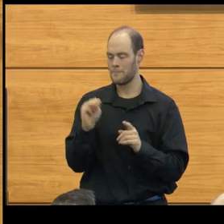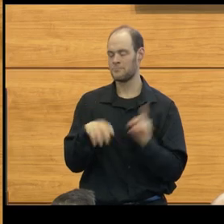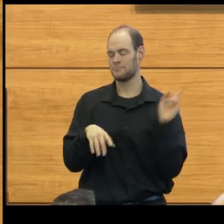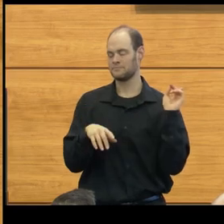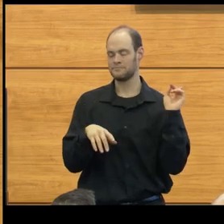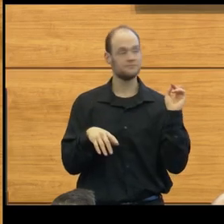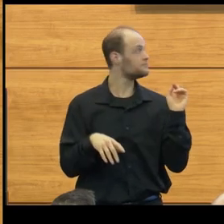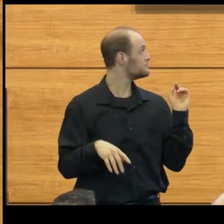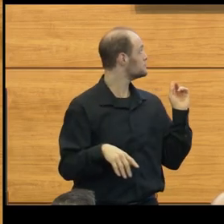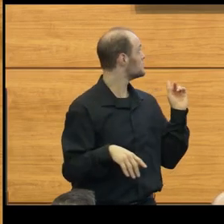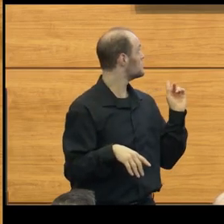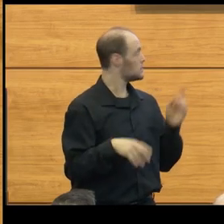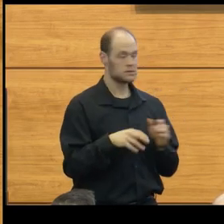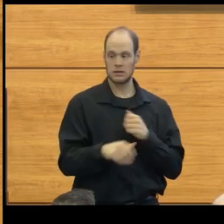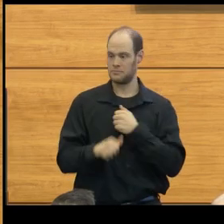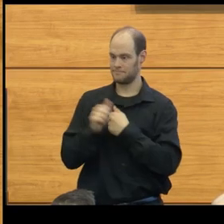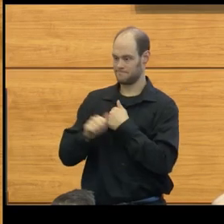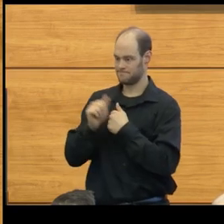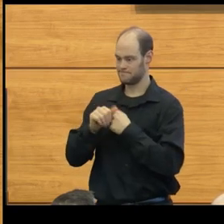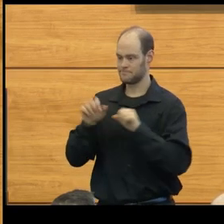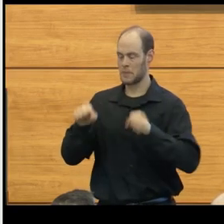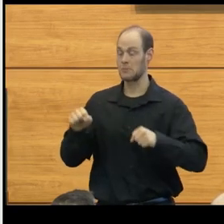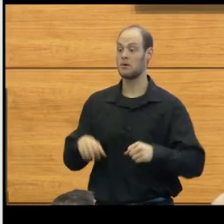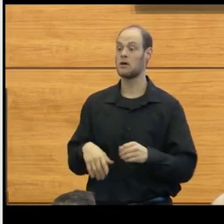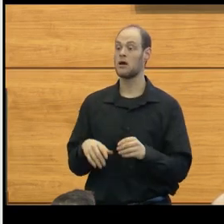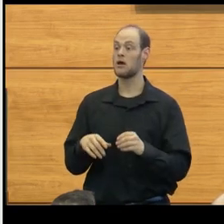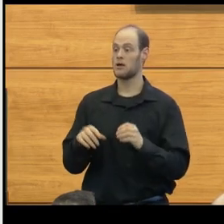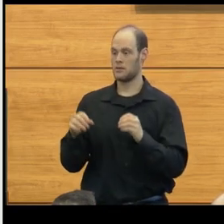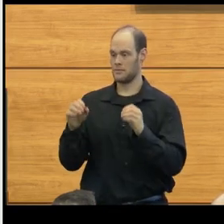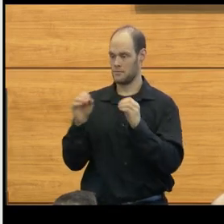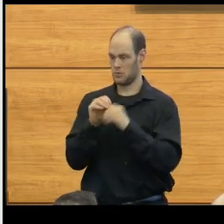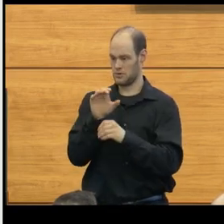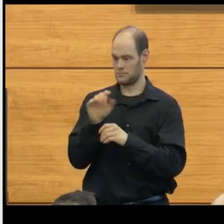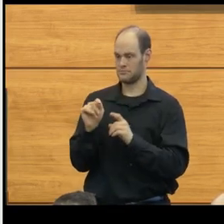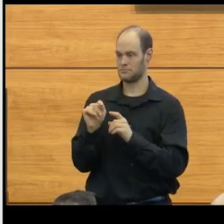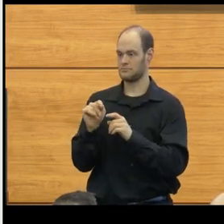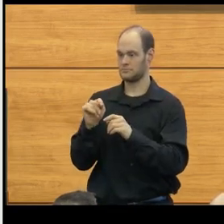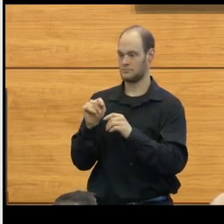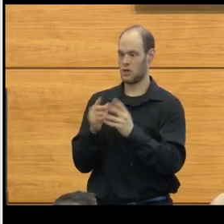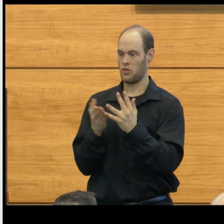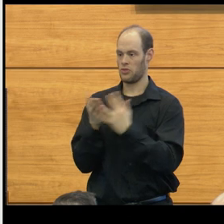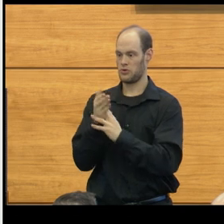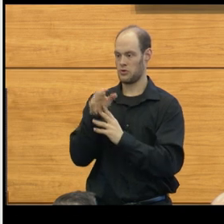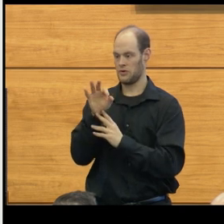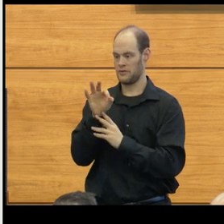So there are risk factors, and we know that the further the cerebellar tonsils extend through the foramen magnum,